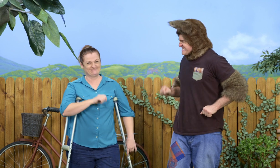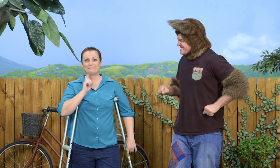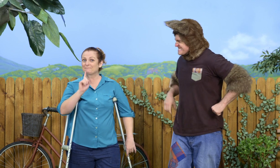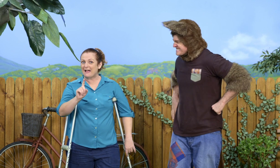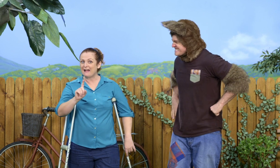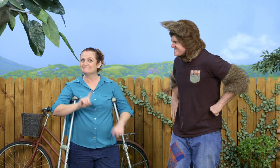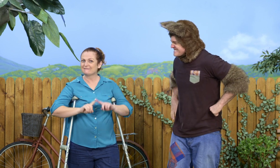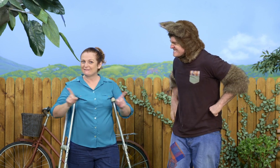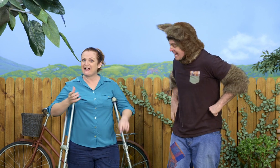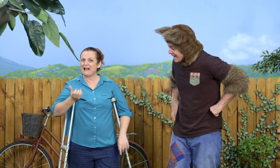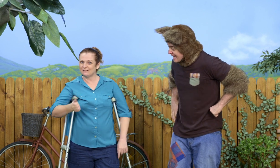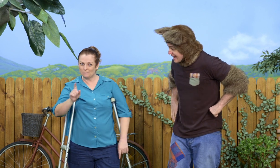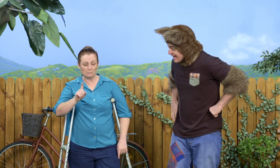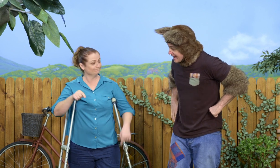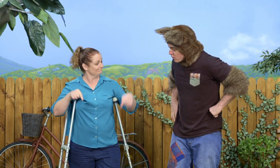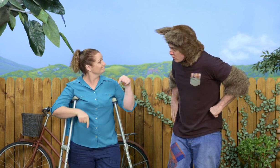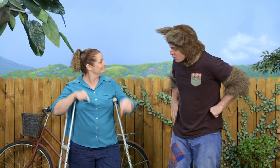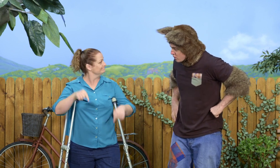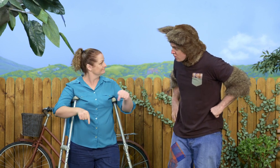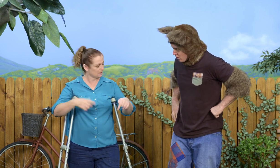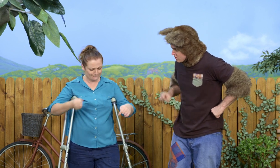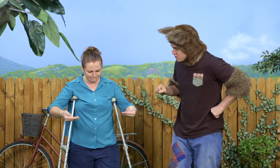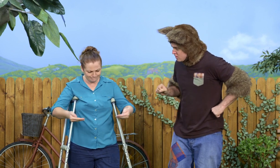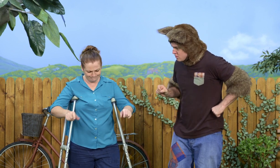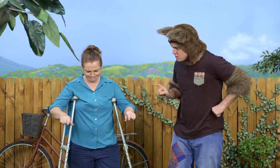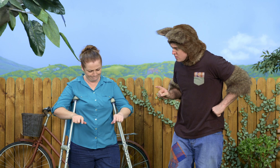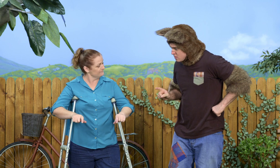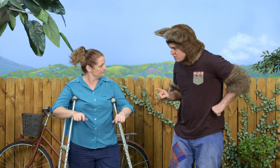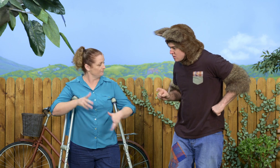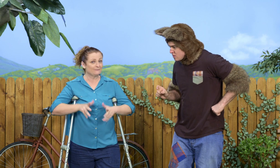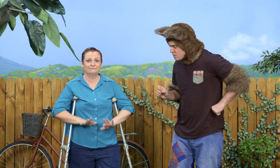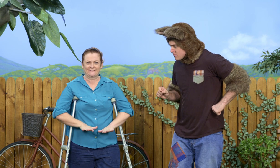But the difference is that the stilts have foot pedals,